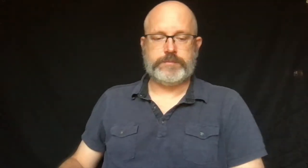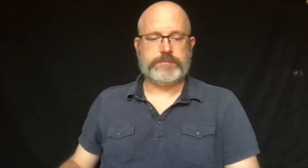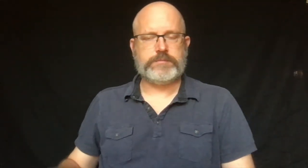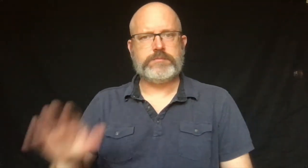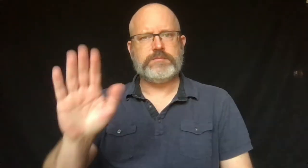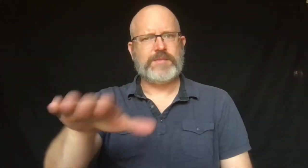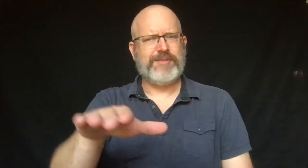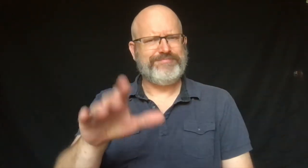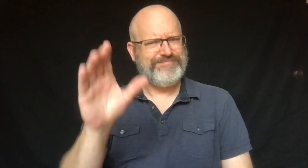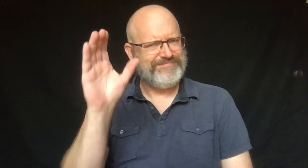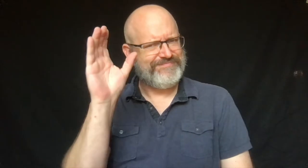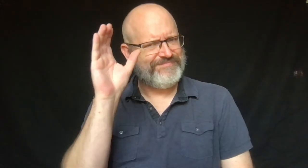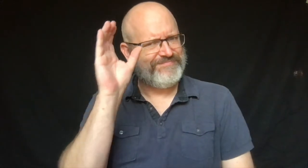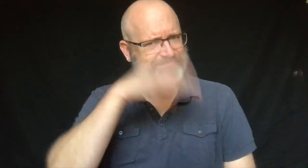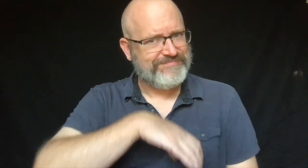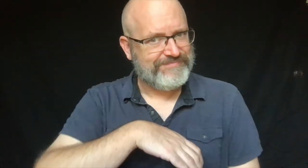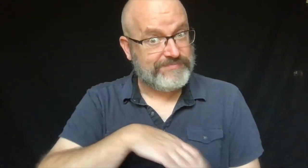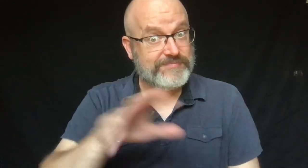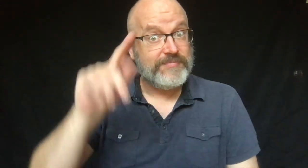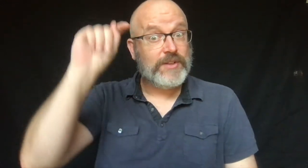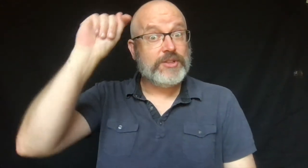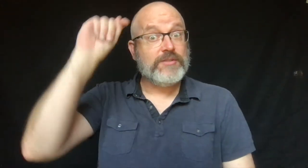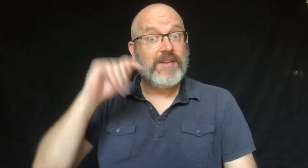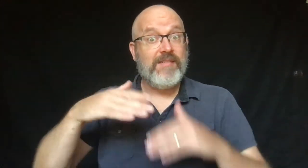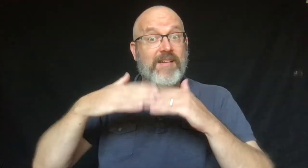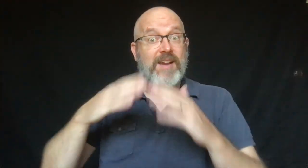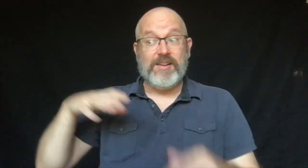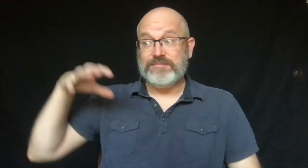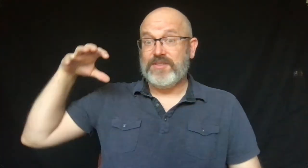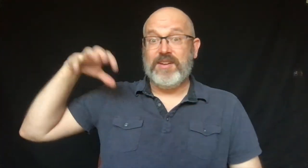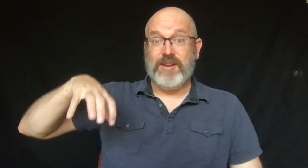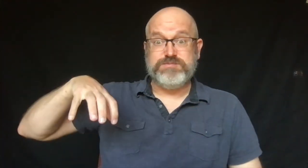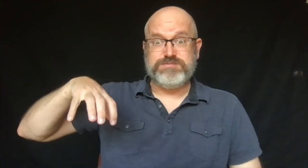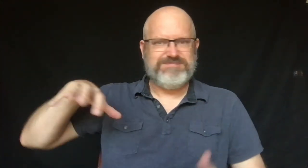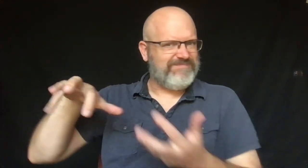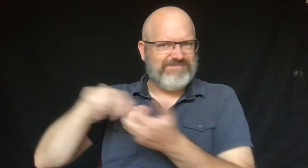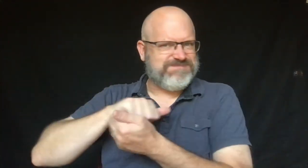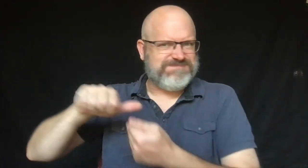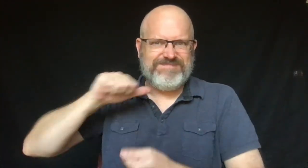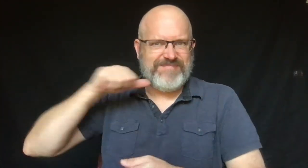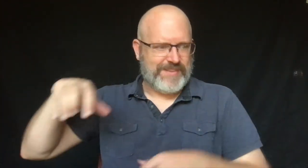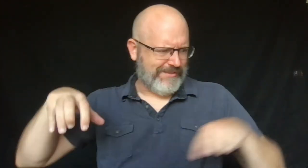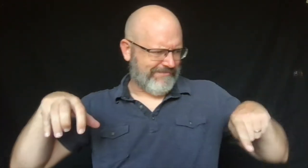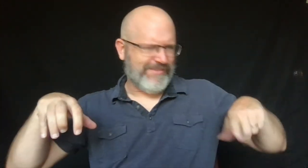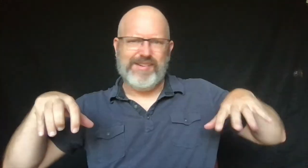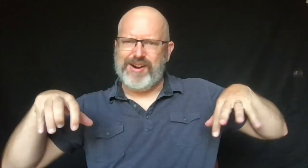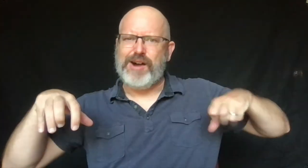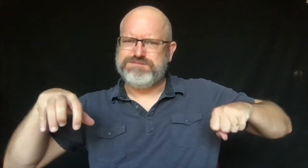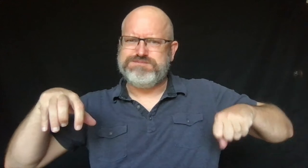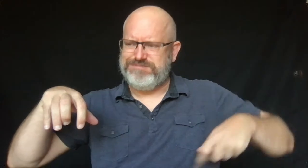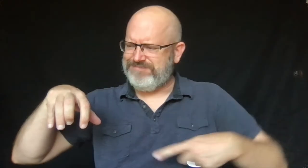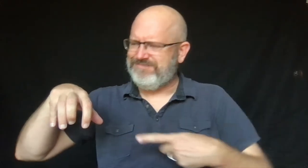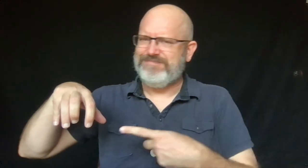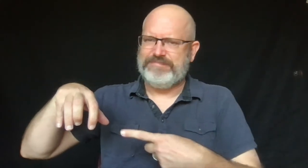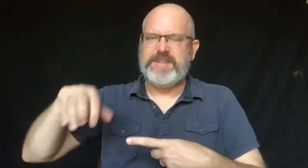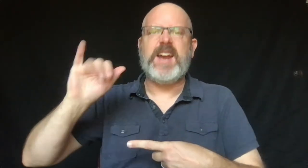It was very strange that Trinka's house was okay but Piplo's house was not,